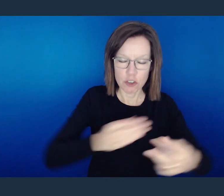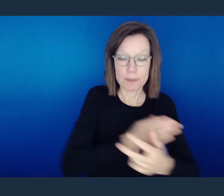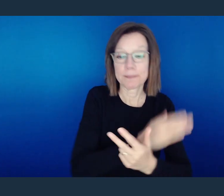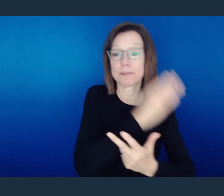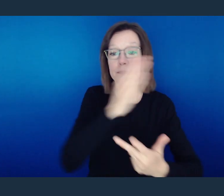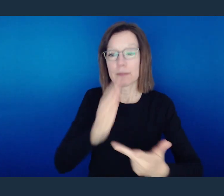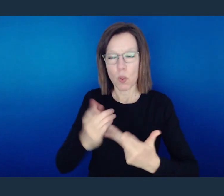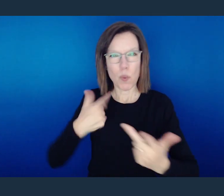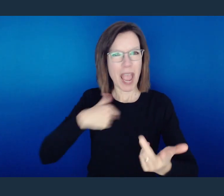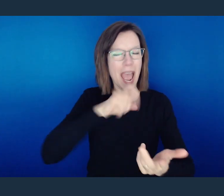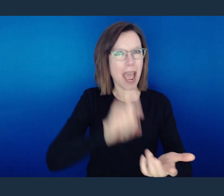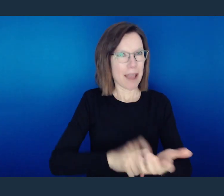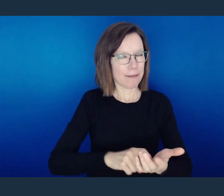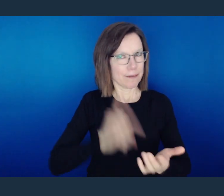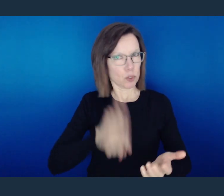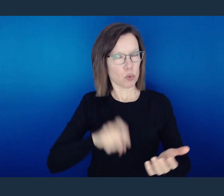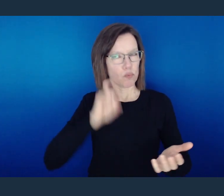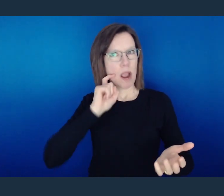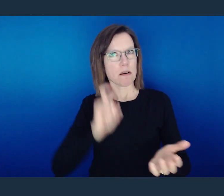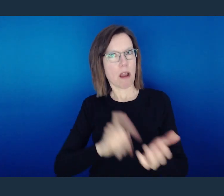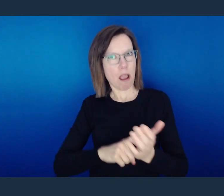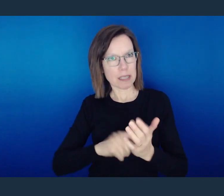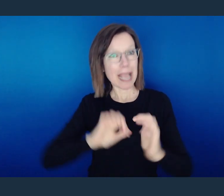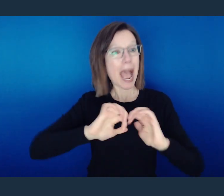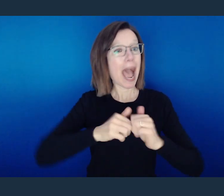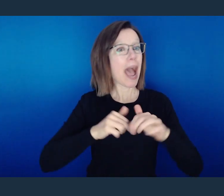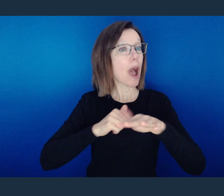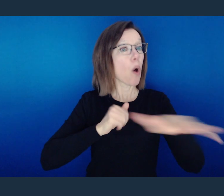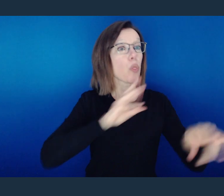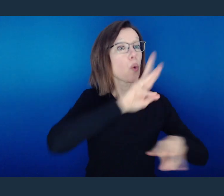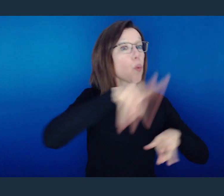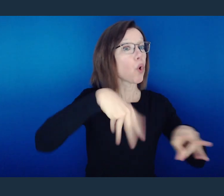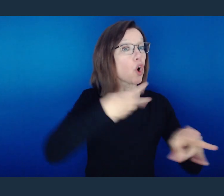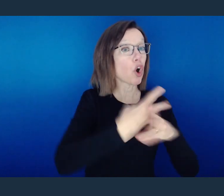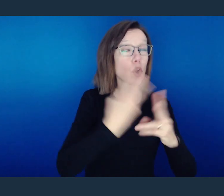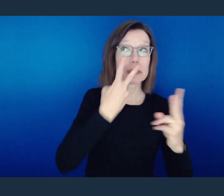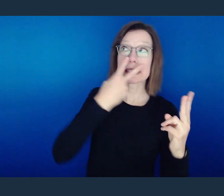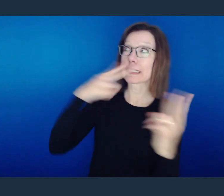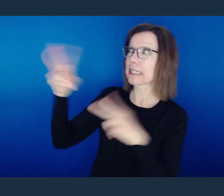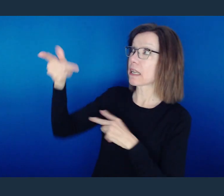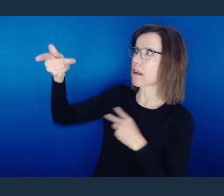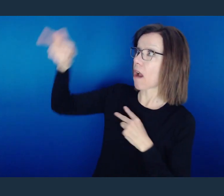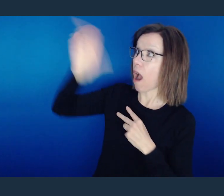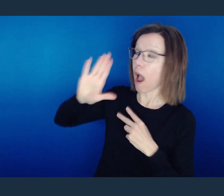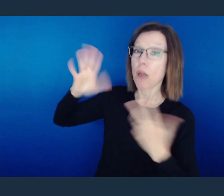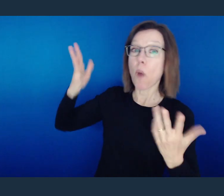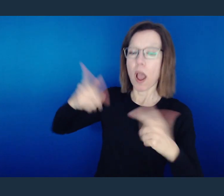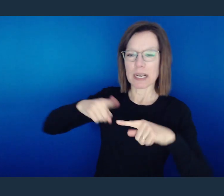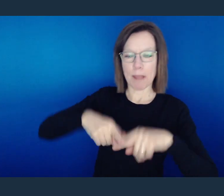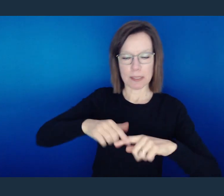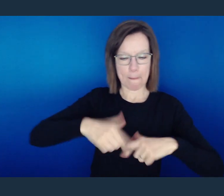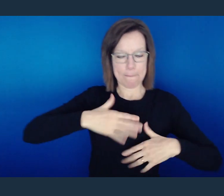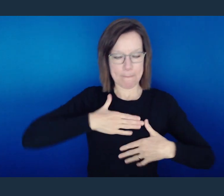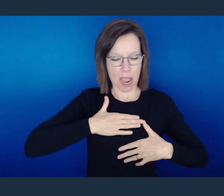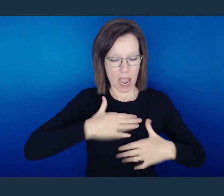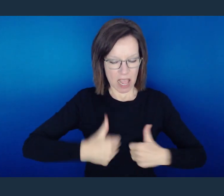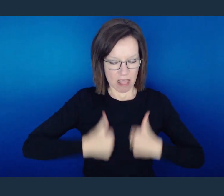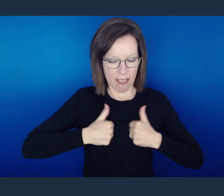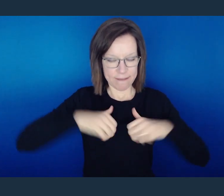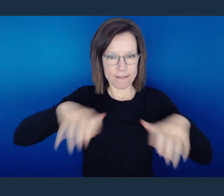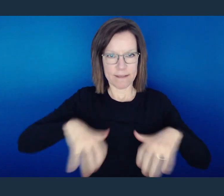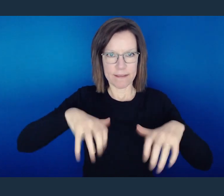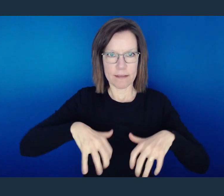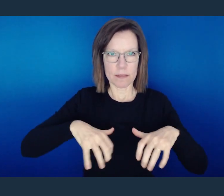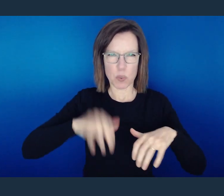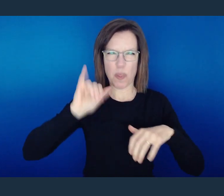that the world's perspective on God is based on our living testimony.